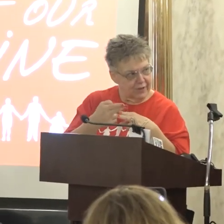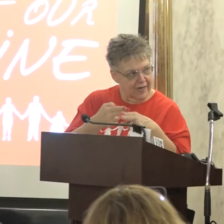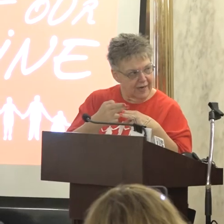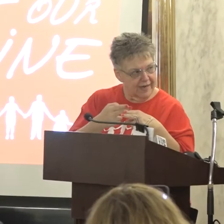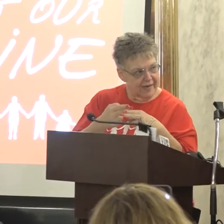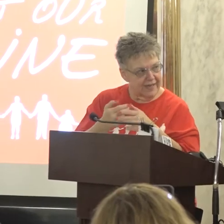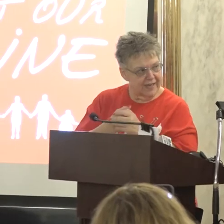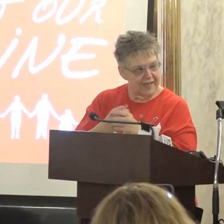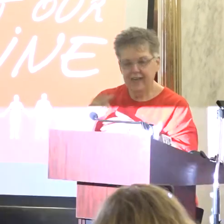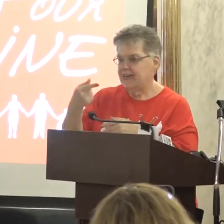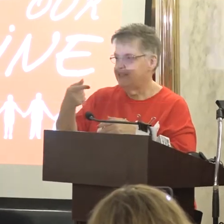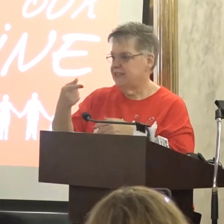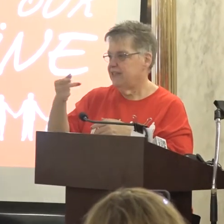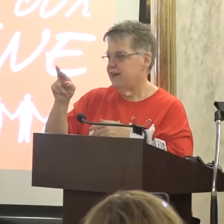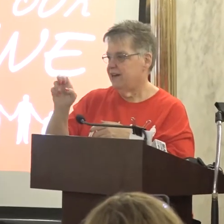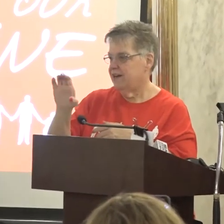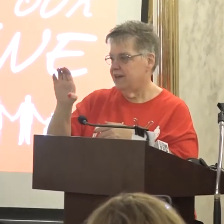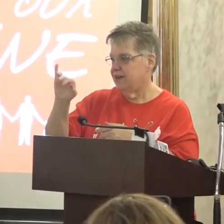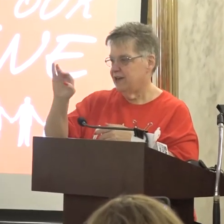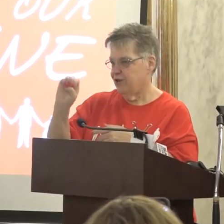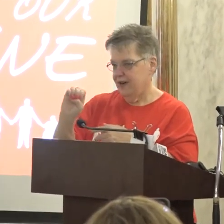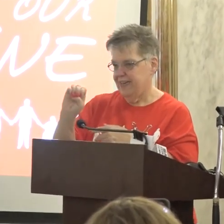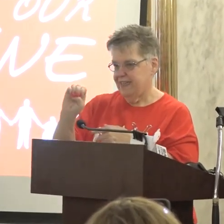My name's Gracie Morgan Black Hey Gracie